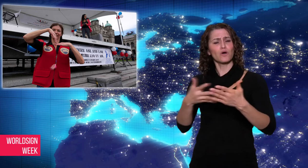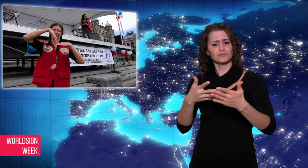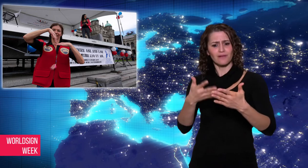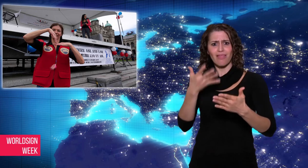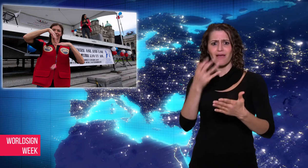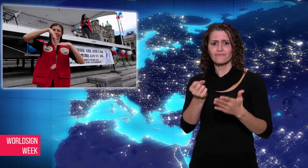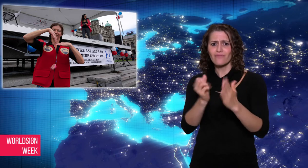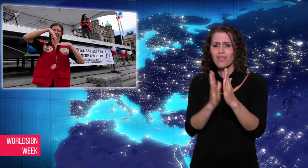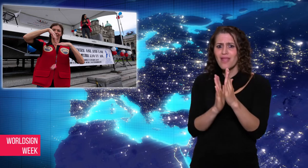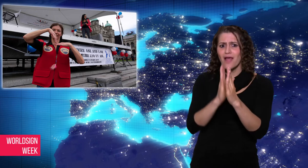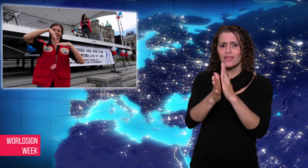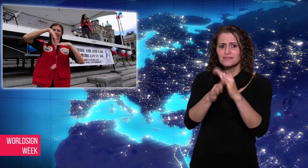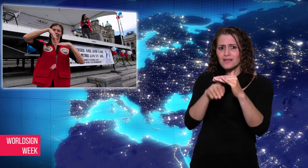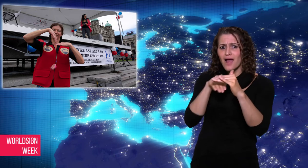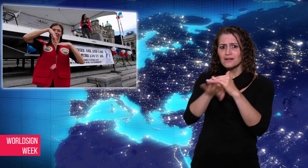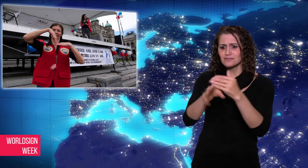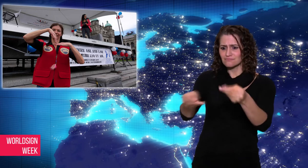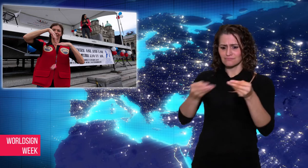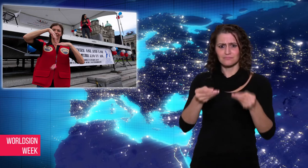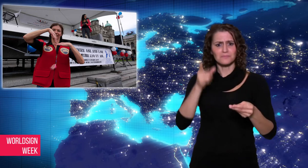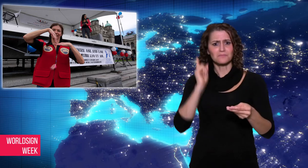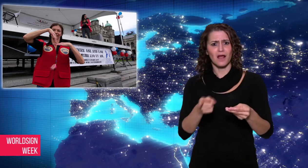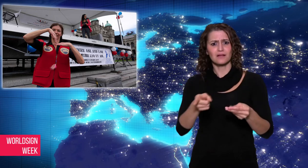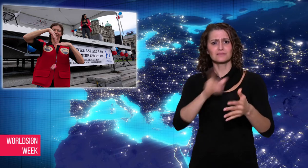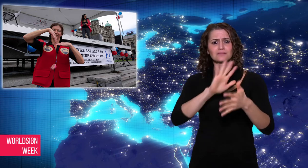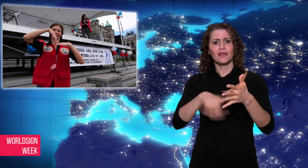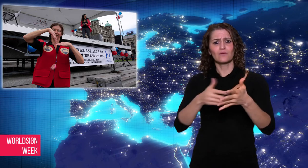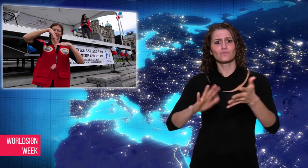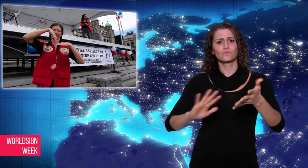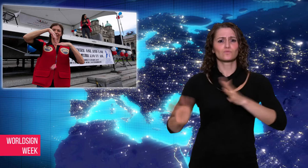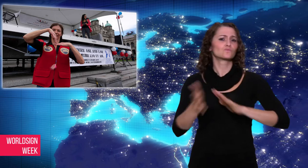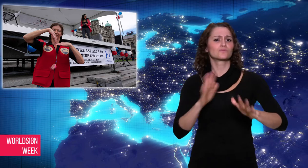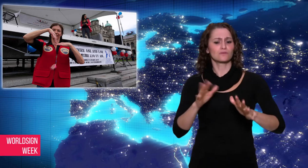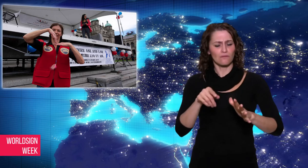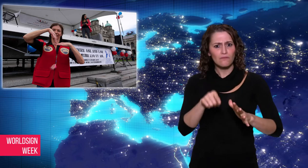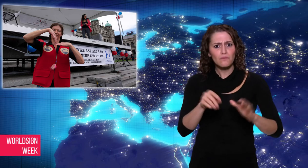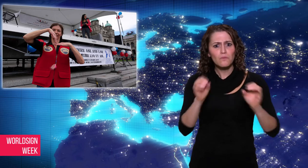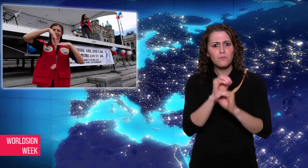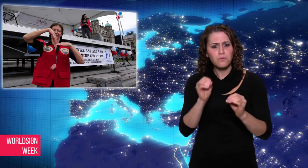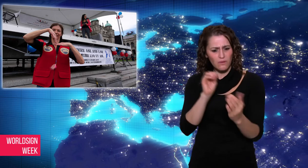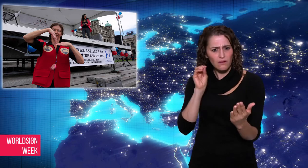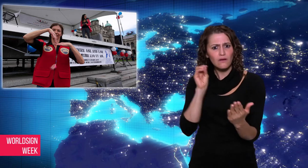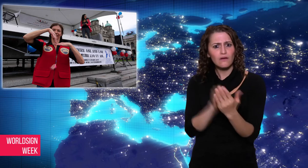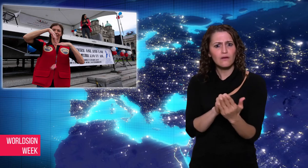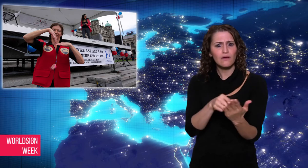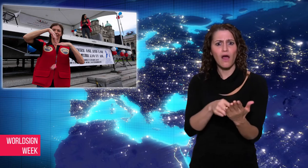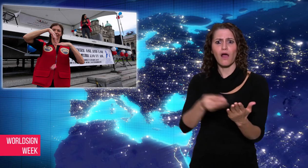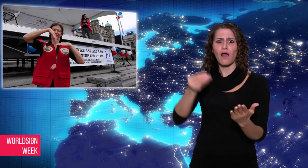sign languages so protestors